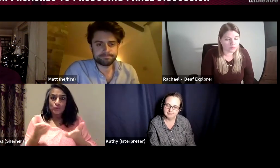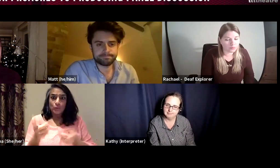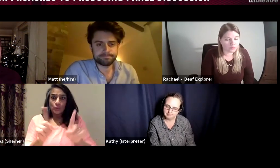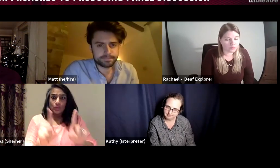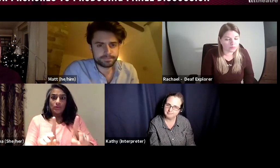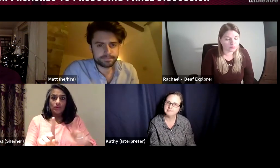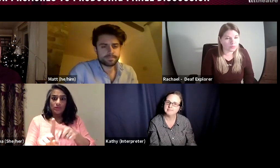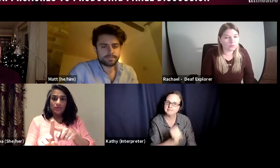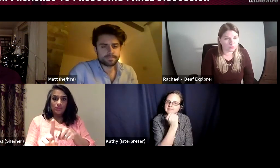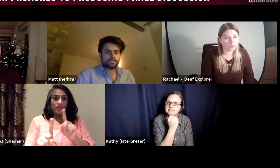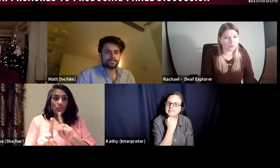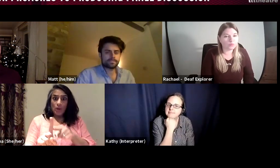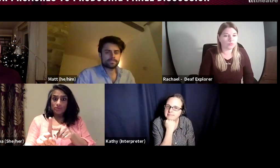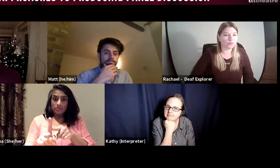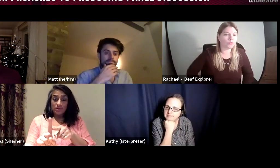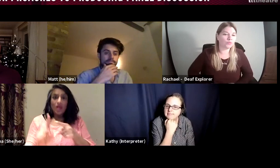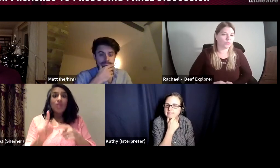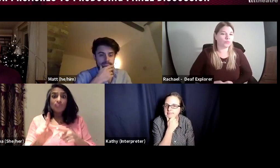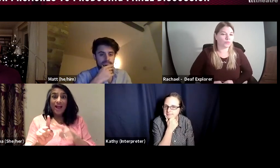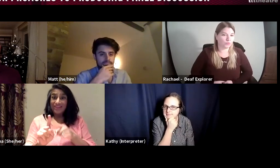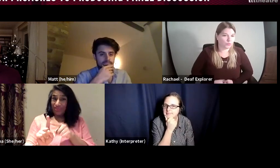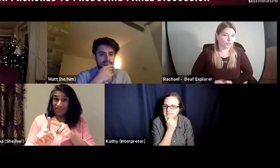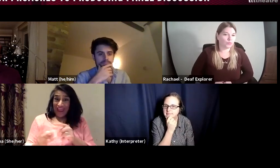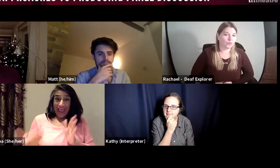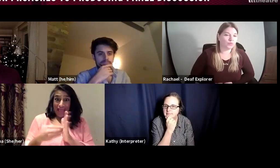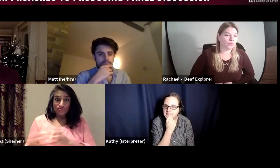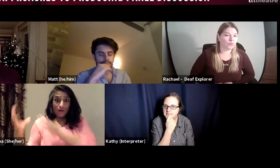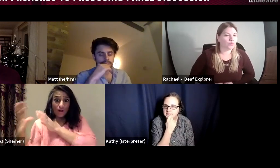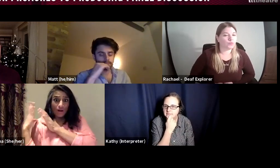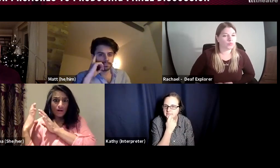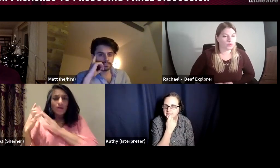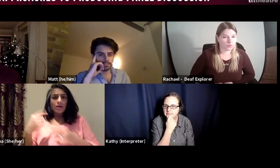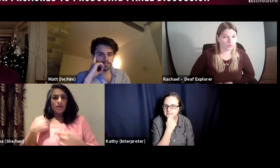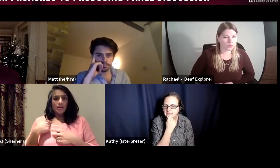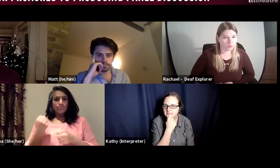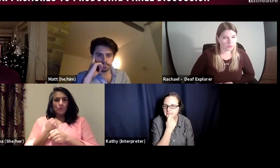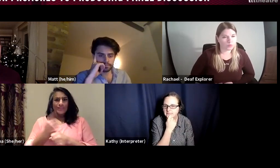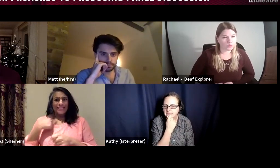what extra load is that deaf actor having to take on? Whatever that extra load is,